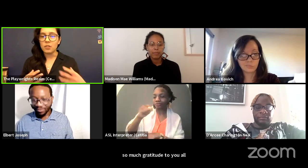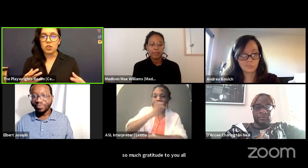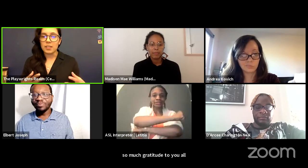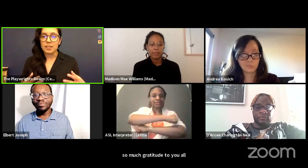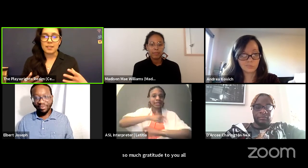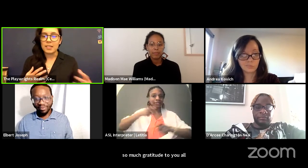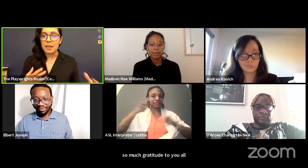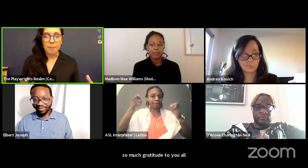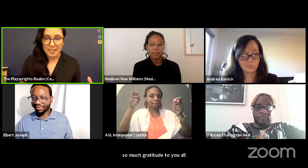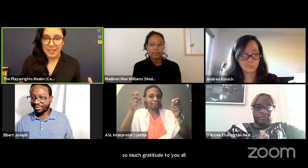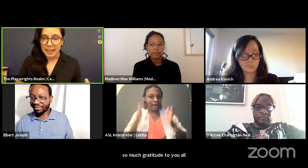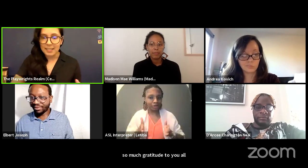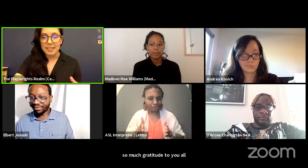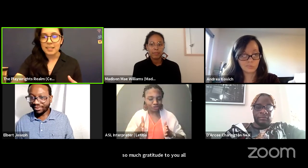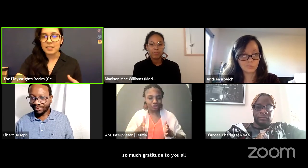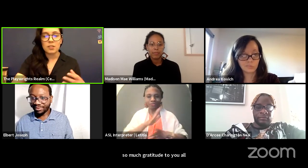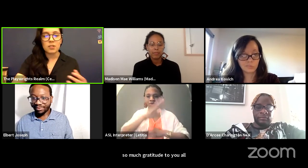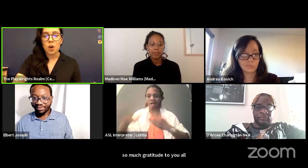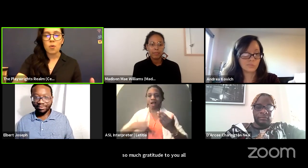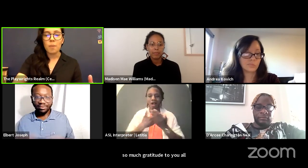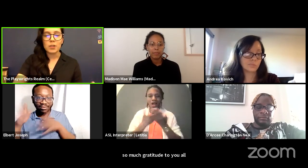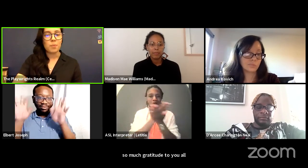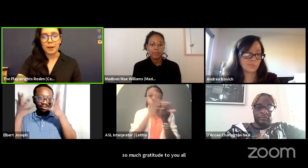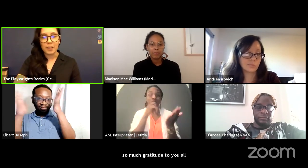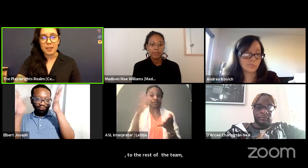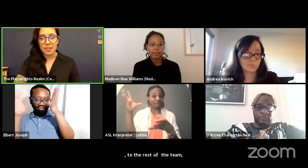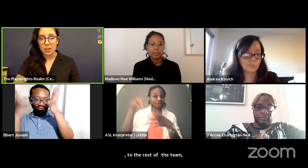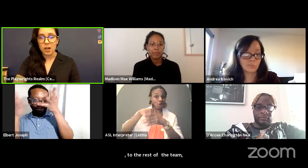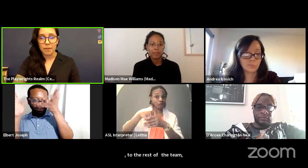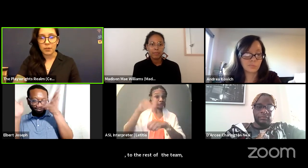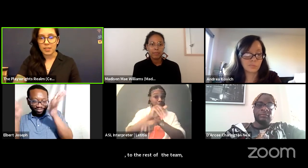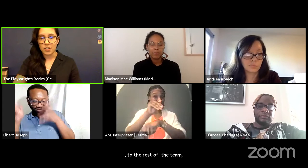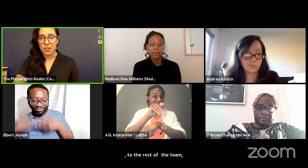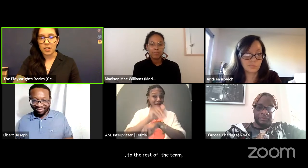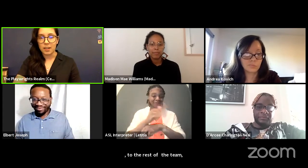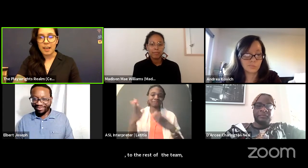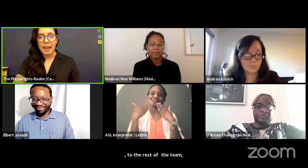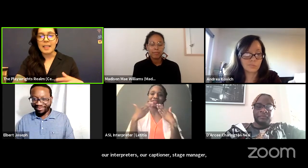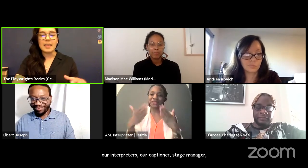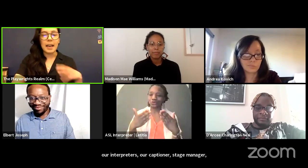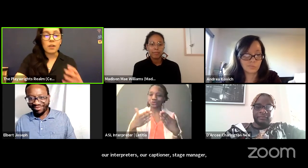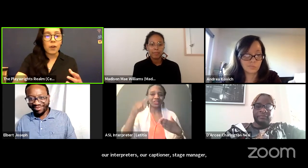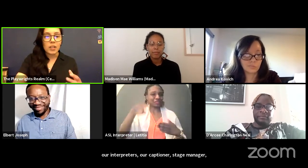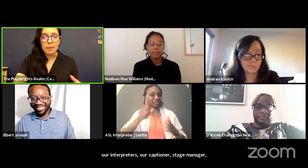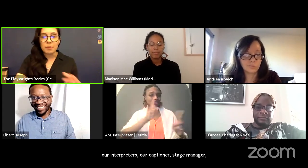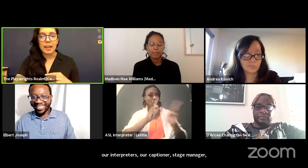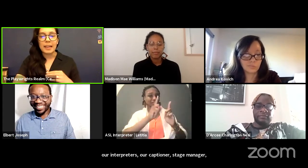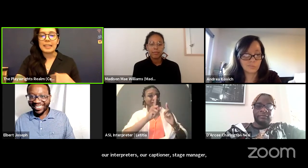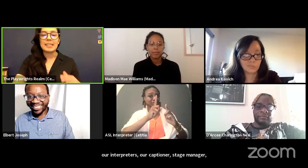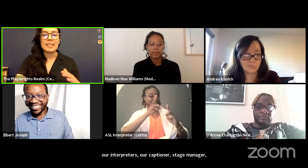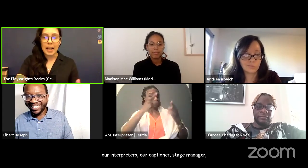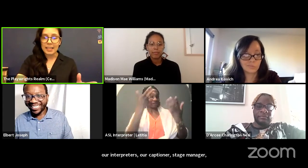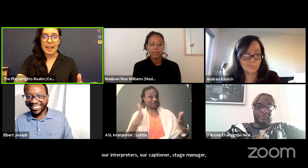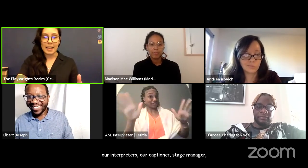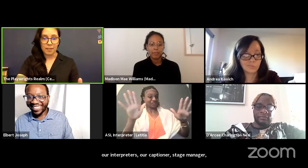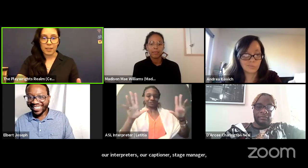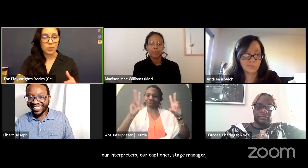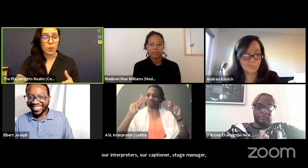and just deepest thanks. This is so much bigger than a single conversation. And the end of our time tonight is not the end of this.